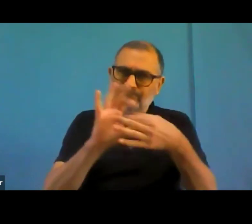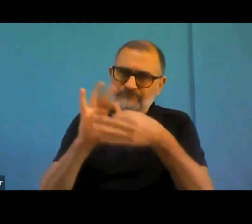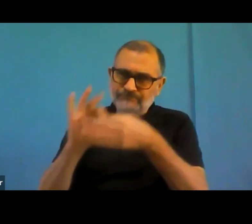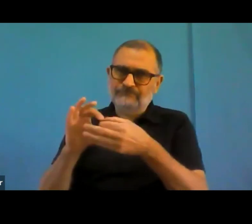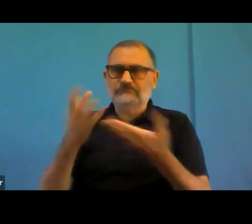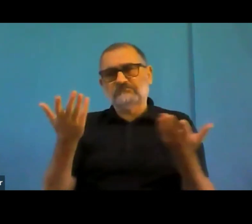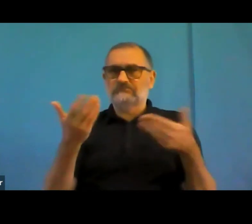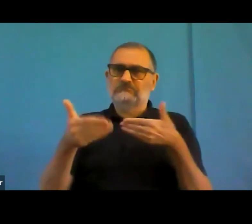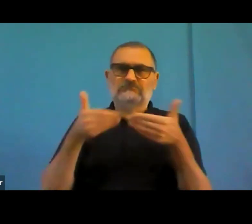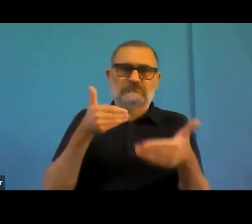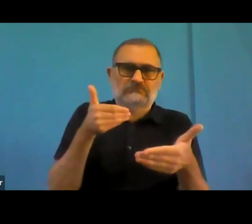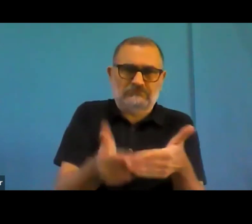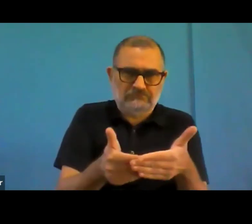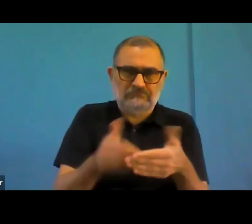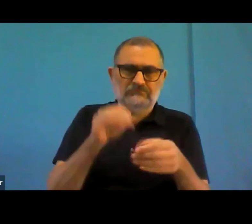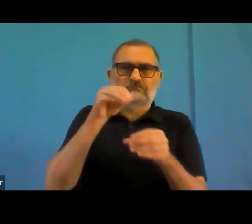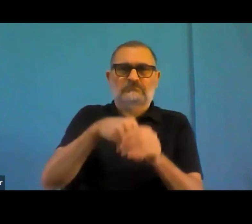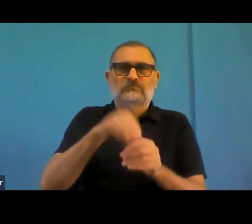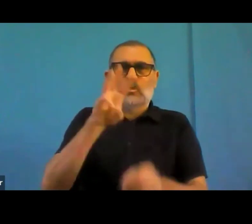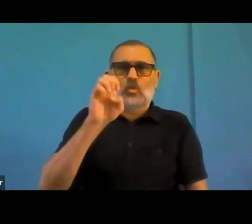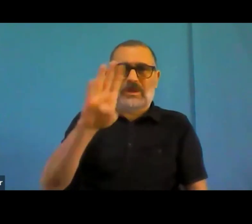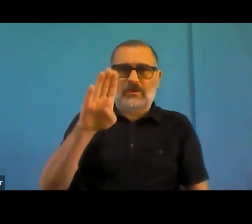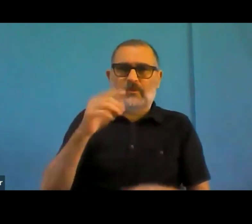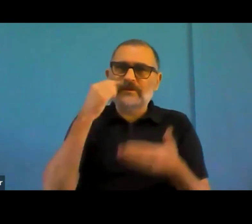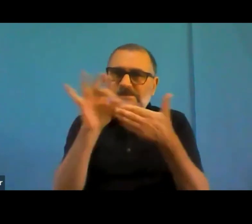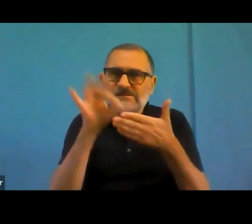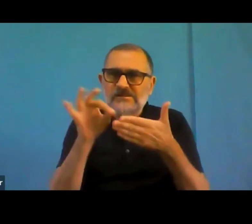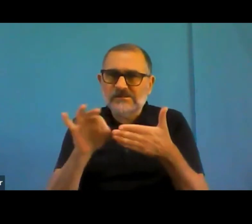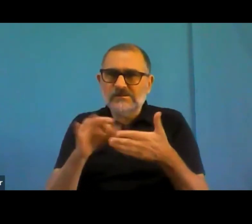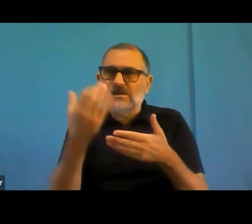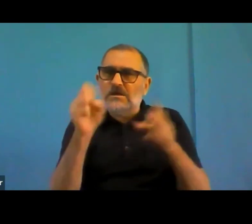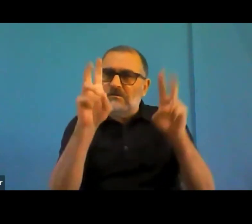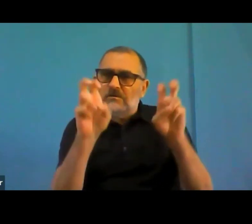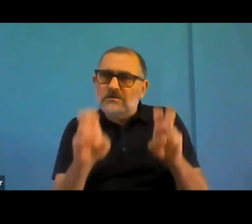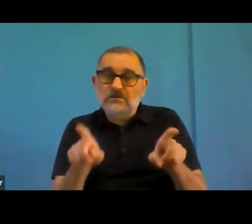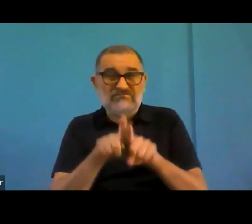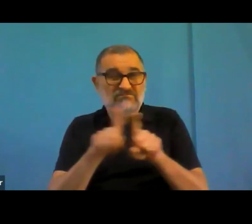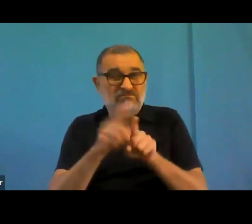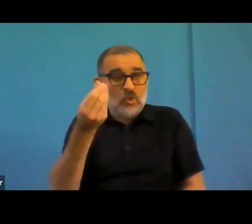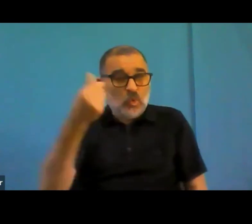So the example was from a university with who are now providing captions, automatic